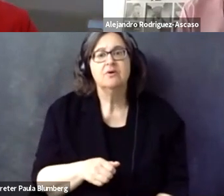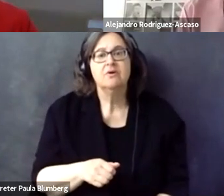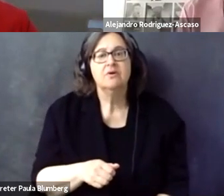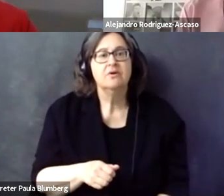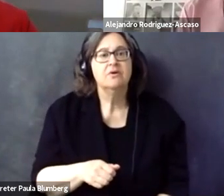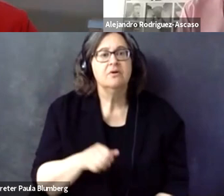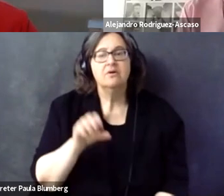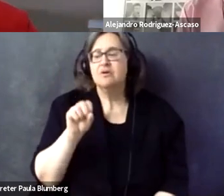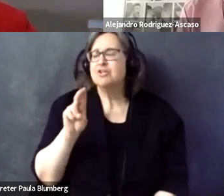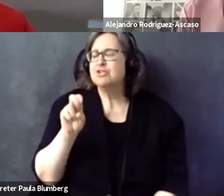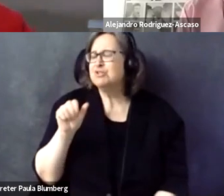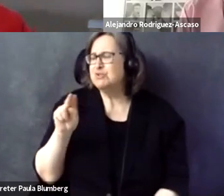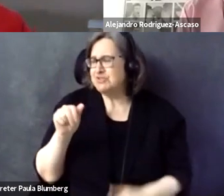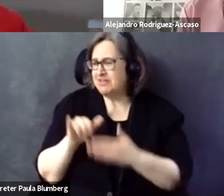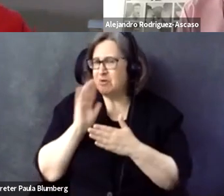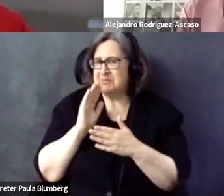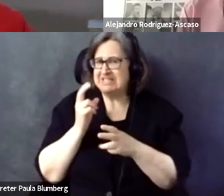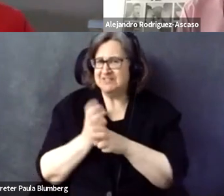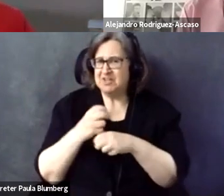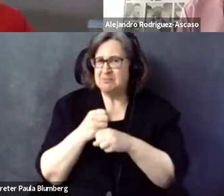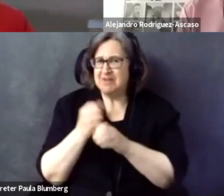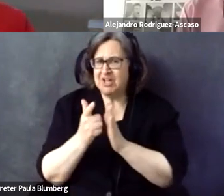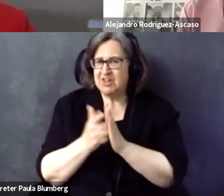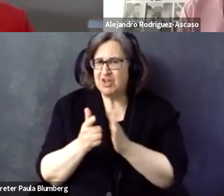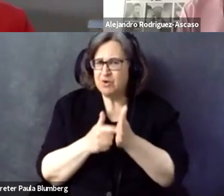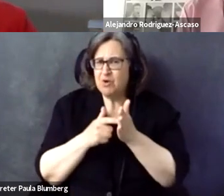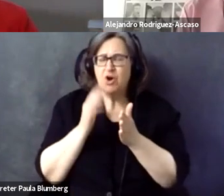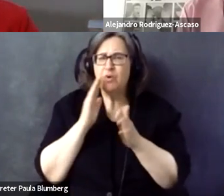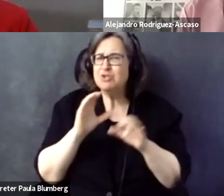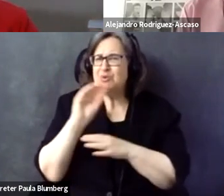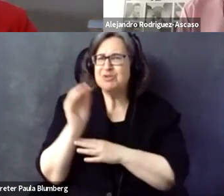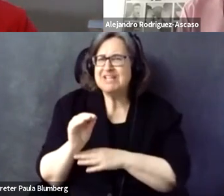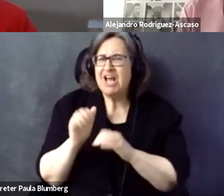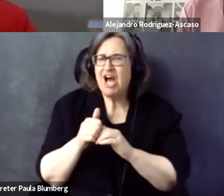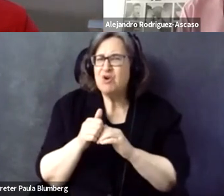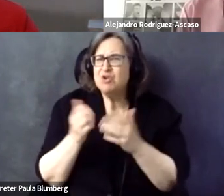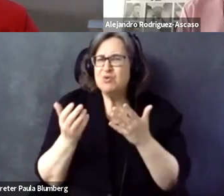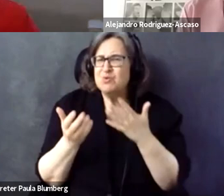of accessibilities ongoing questions that we are wrestling with. Wouldn't it be difficult to make that into legal